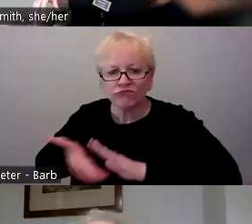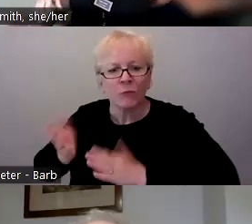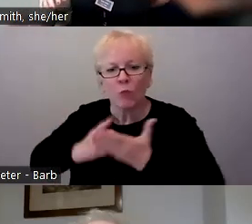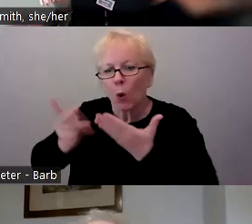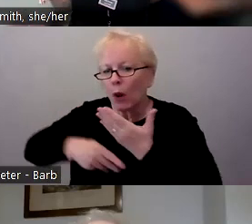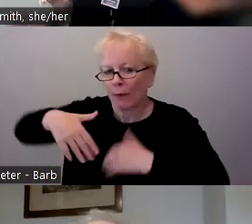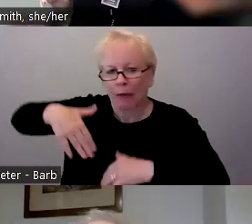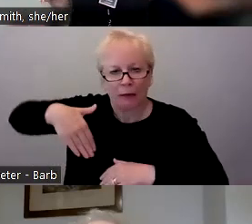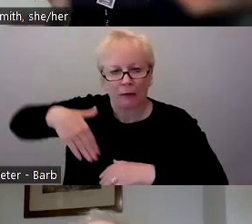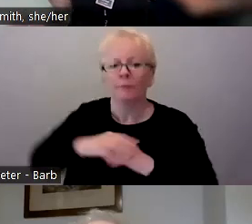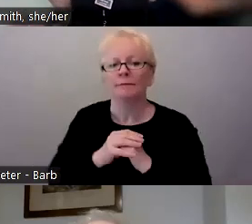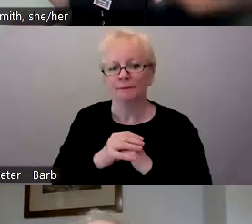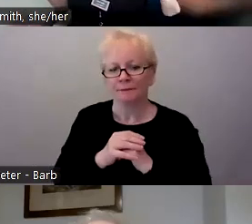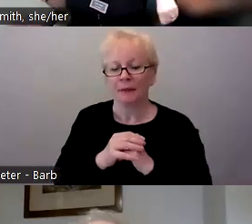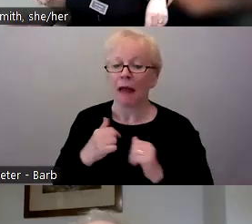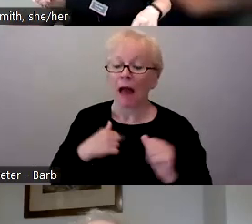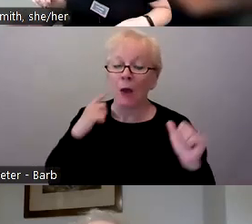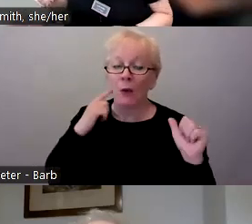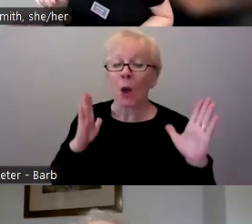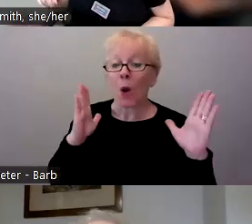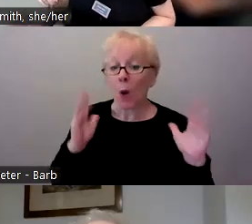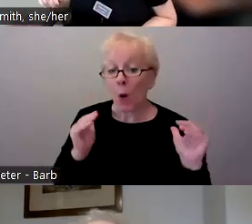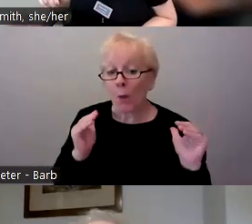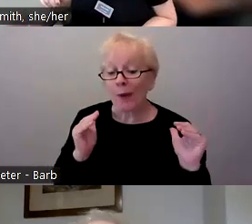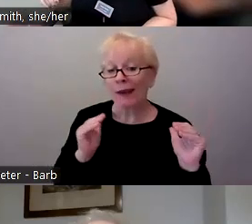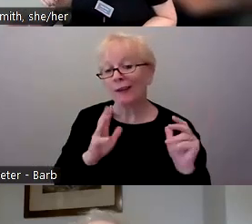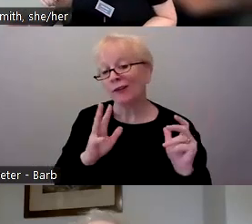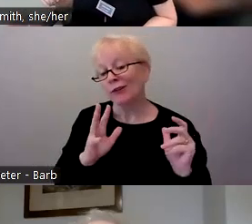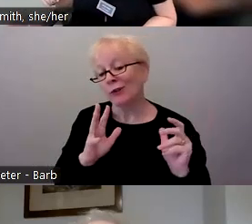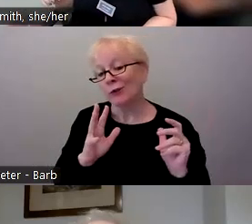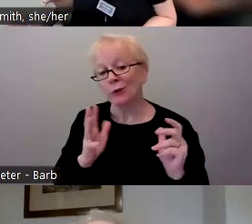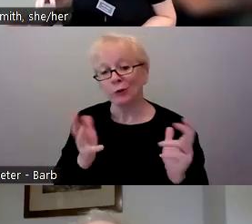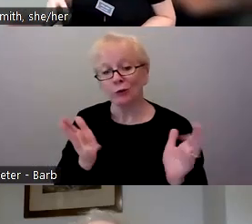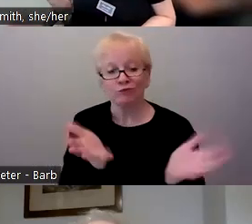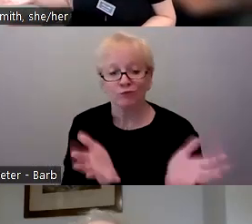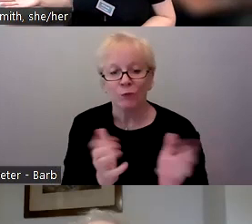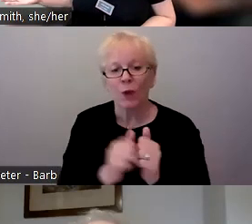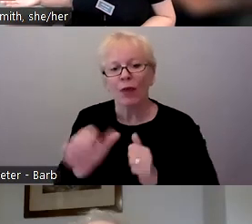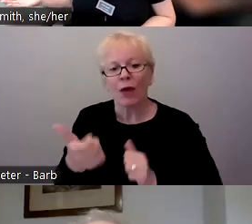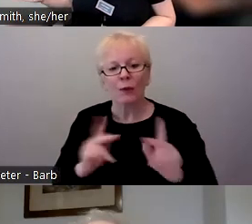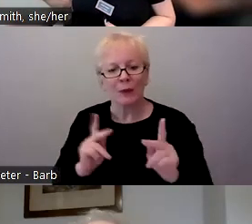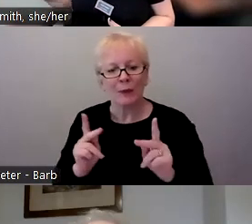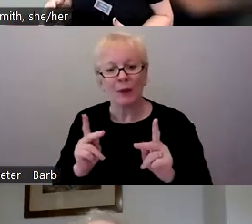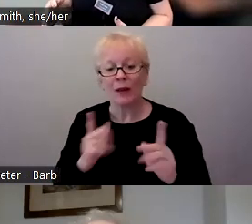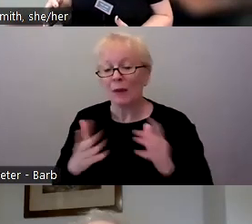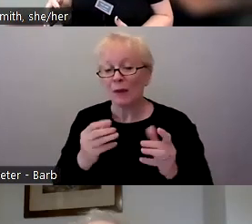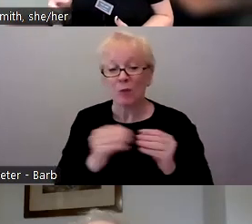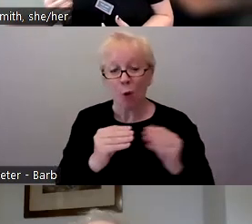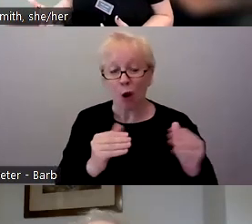So I was hoping to talk with other folks who might be further along and then also to offer